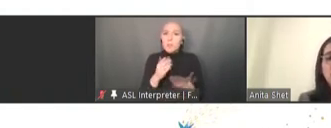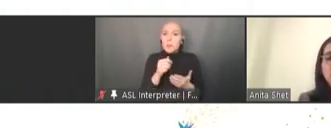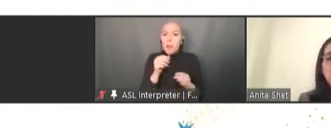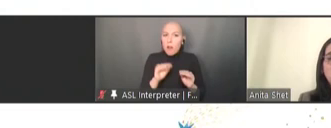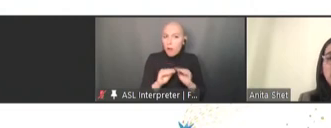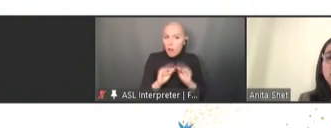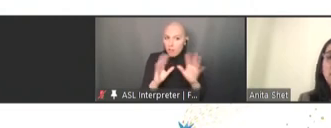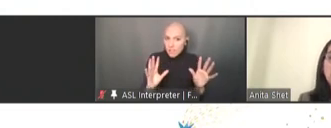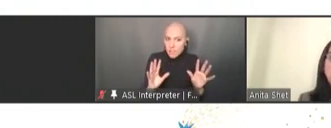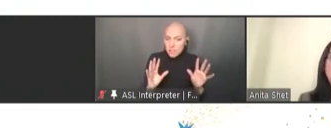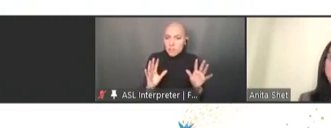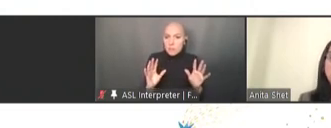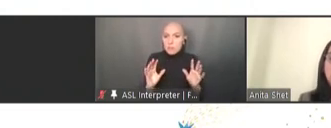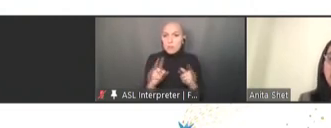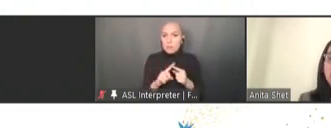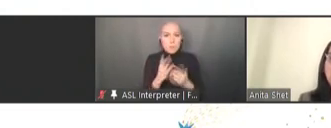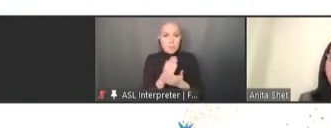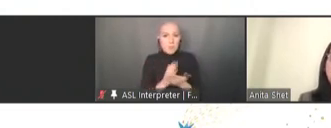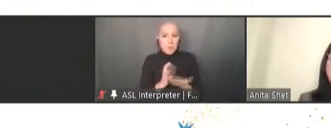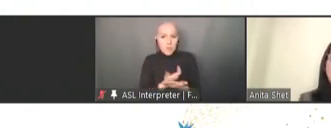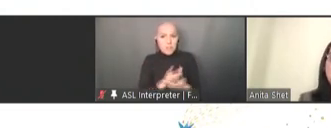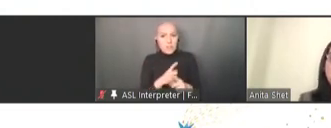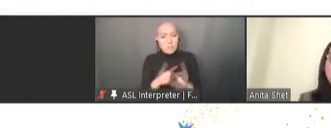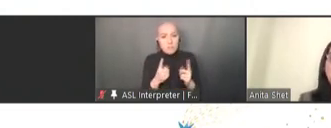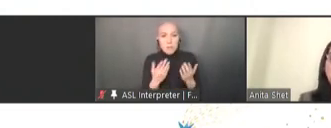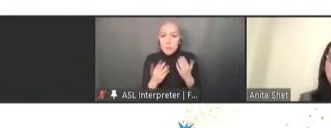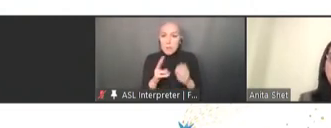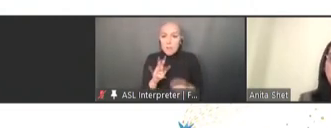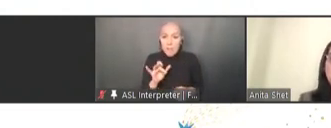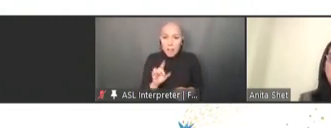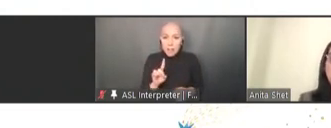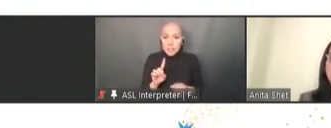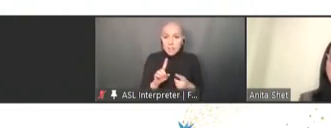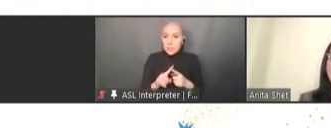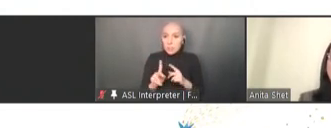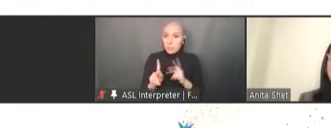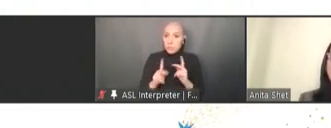some of us, but may be a valid question to those who focus on urgent domestic